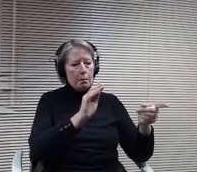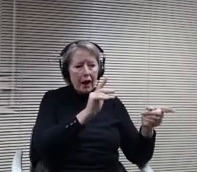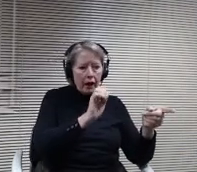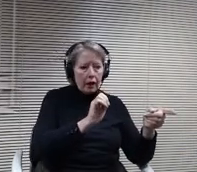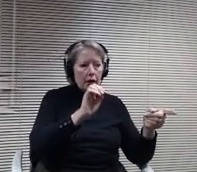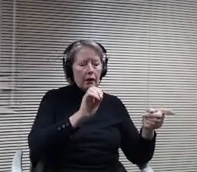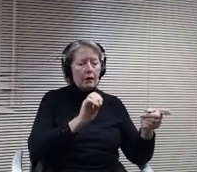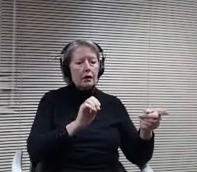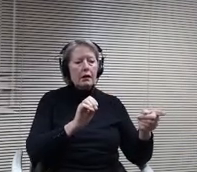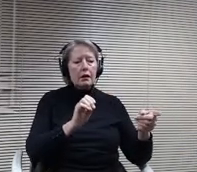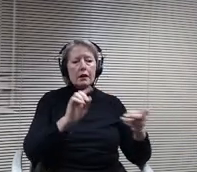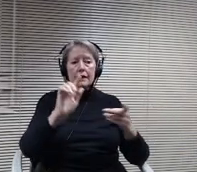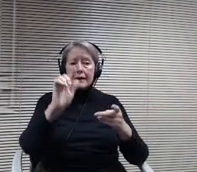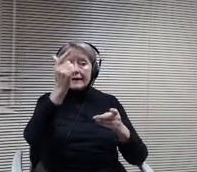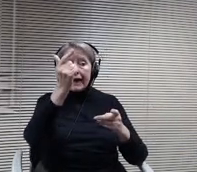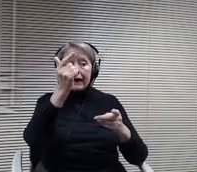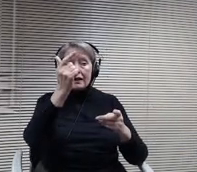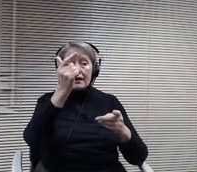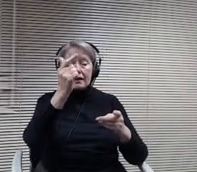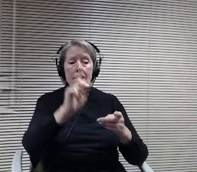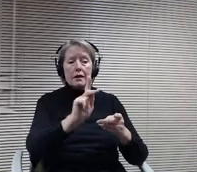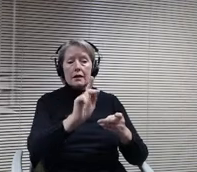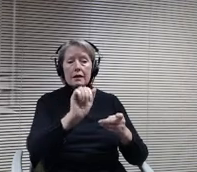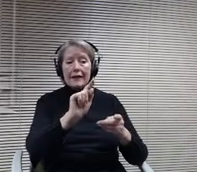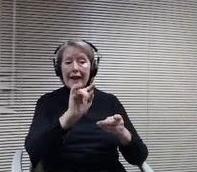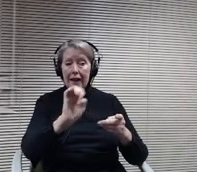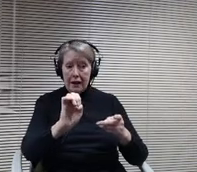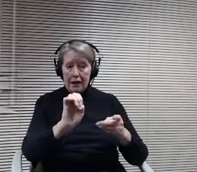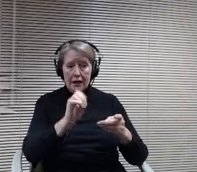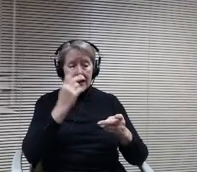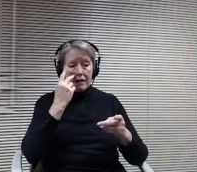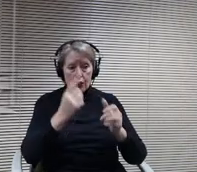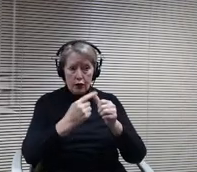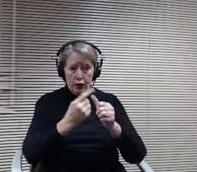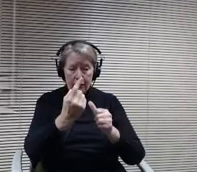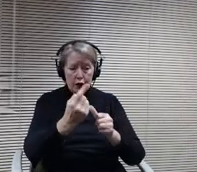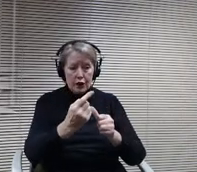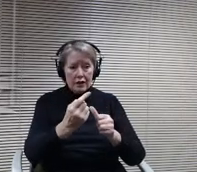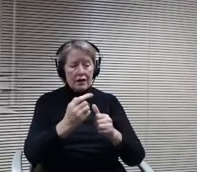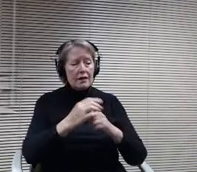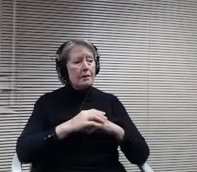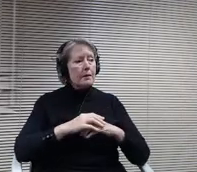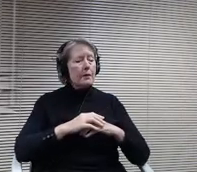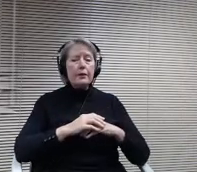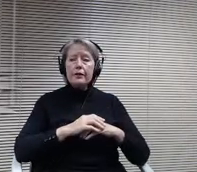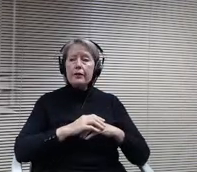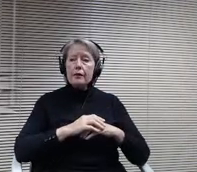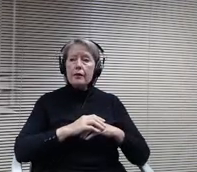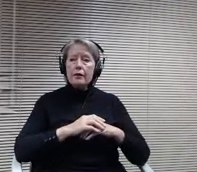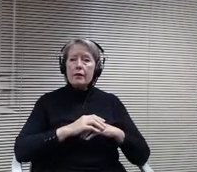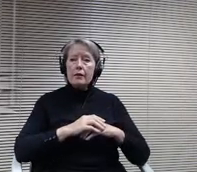Katie, I think I saw you first and then everybody else. Any questions or comments or discussion on this one?